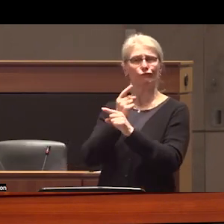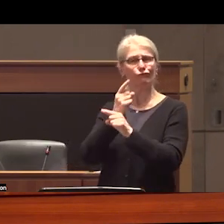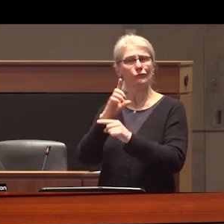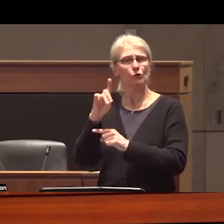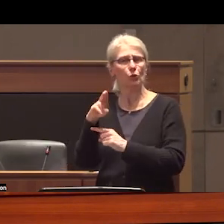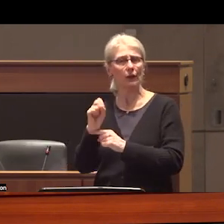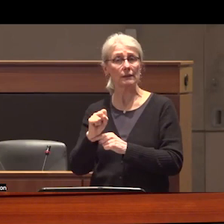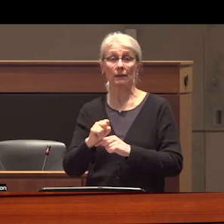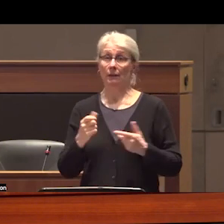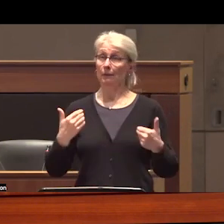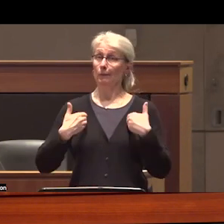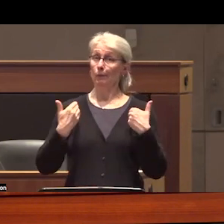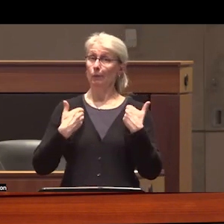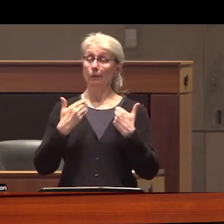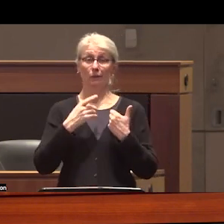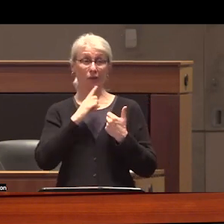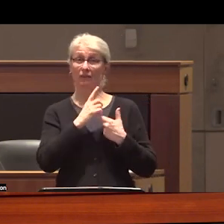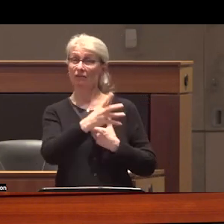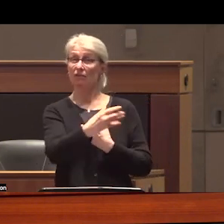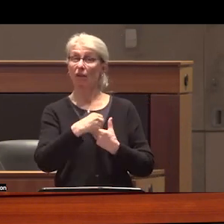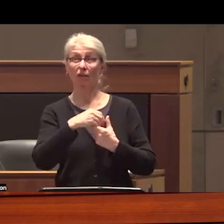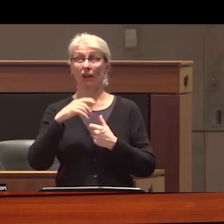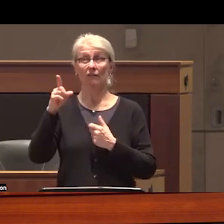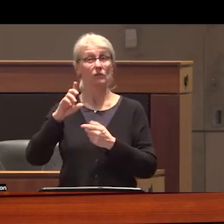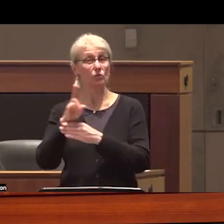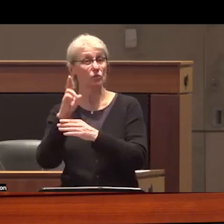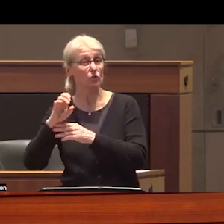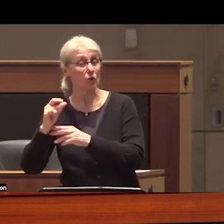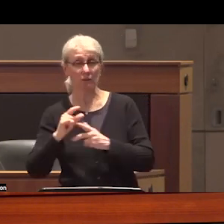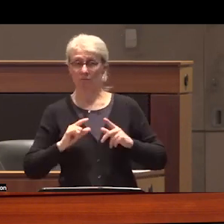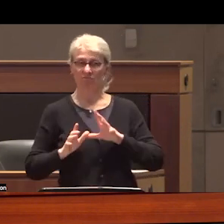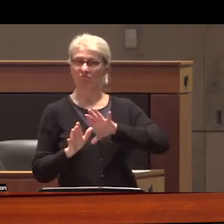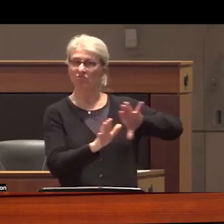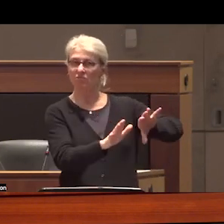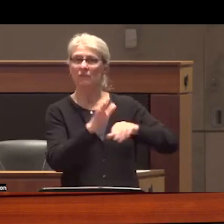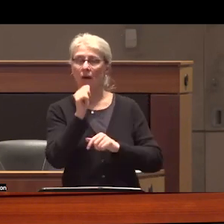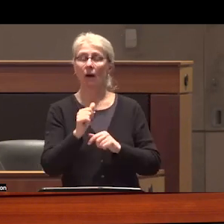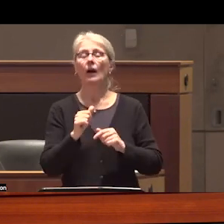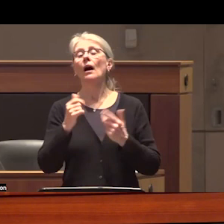people have been almost completely excluded from conversations about drug use other than when used